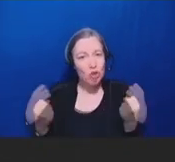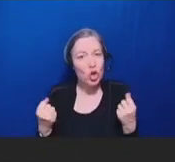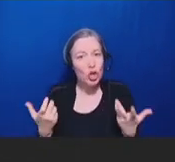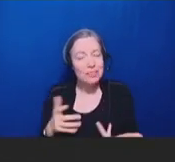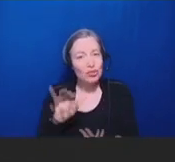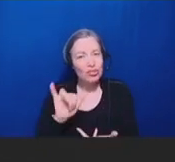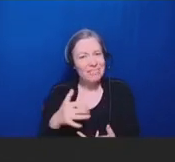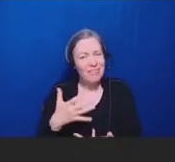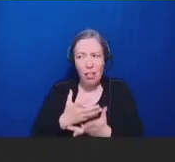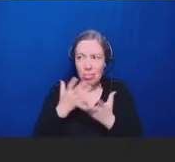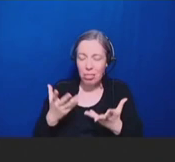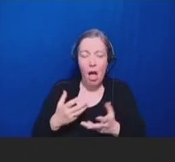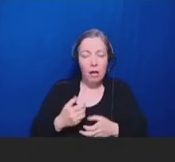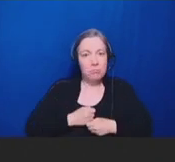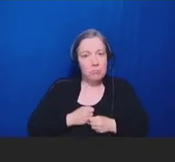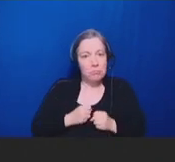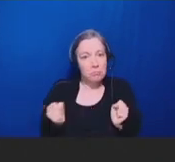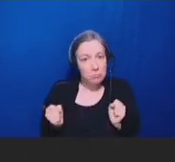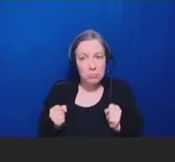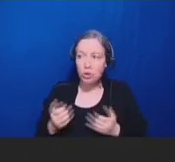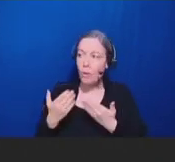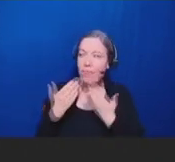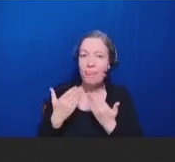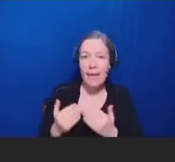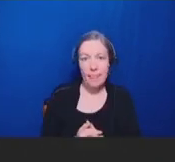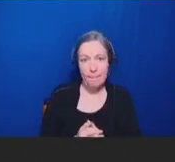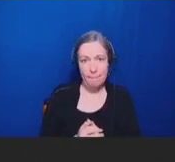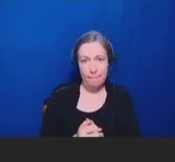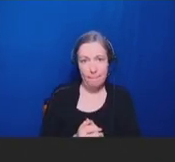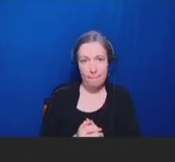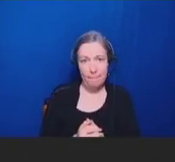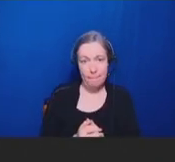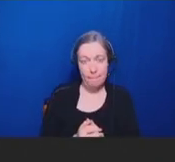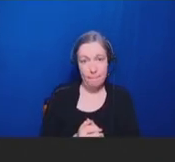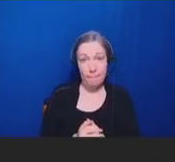you and sharing them. And then ask permission to share your perspective on vaccines. So,